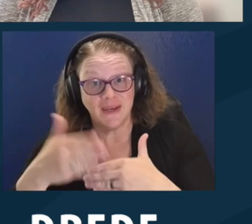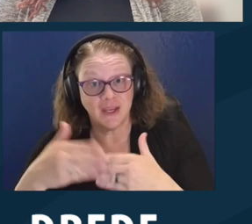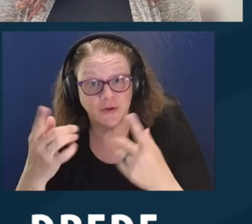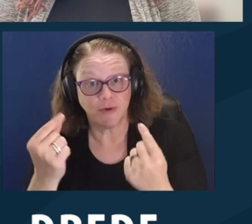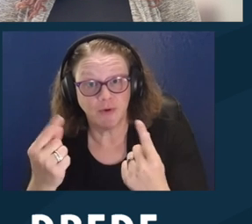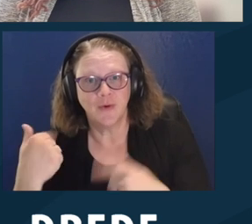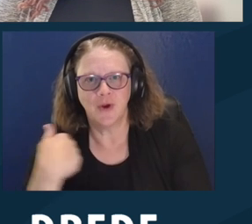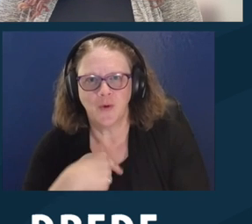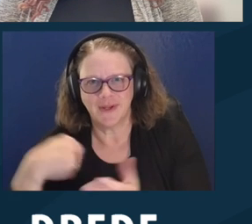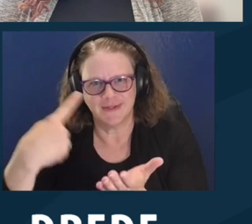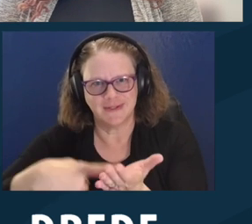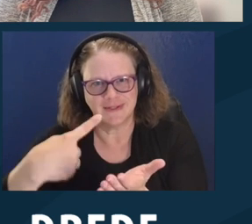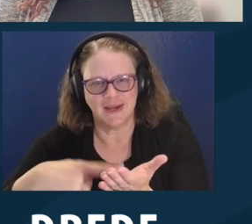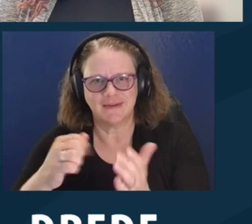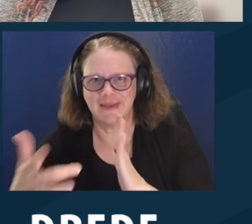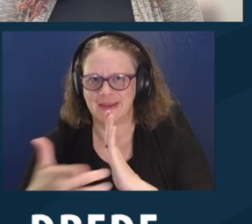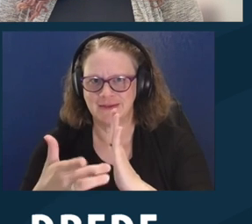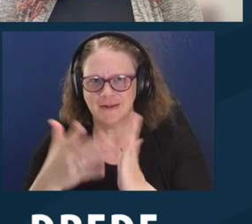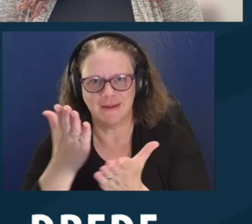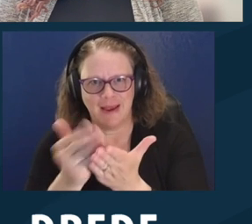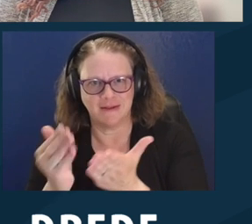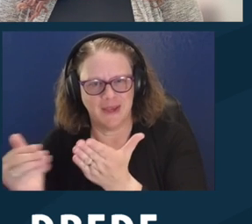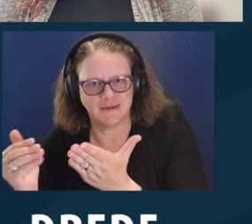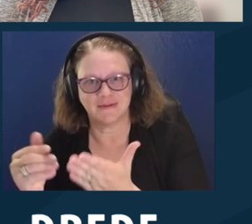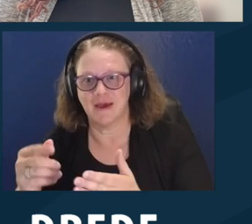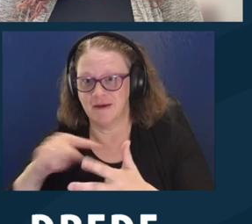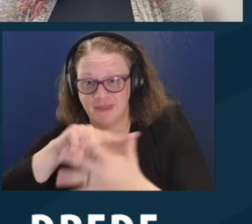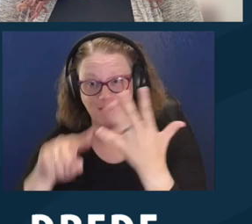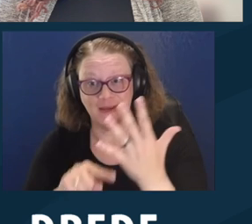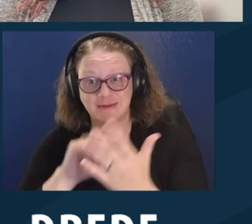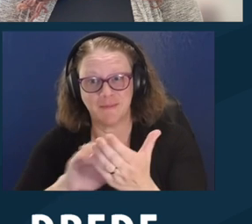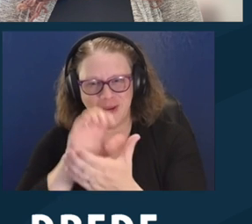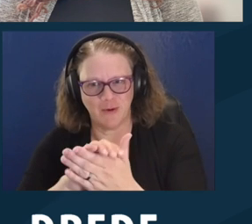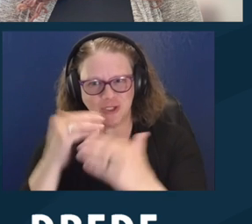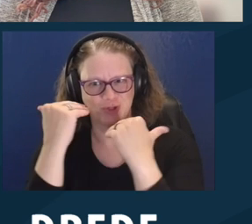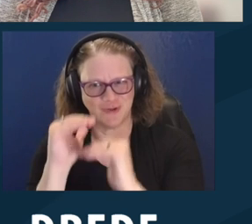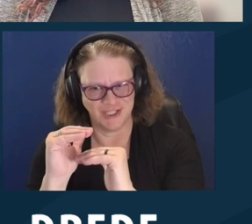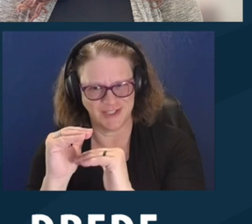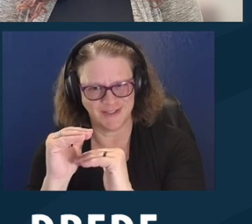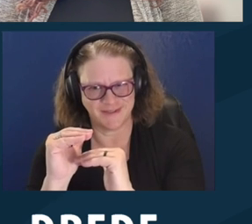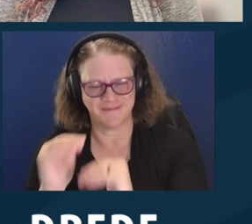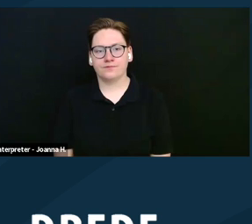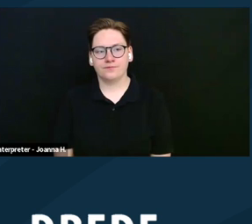Next, we are going to discuss the technical aspects of these marriage restrictions.